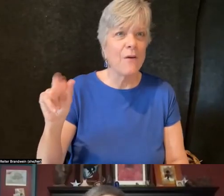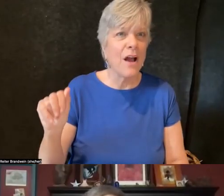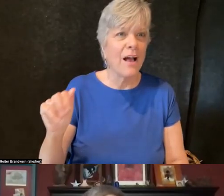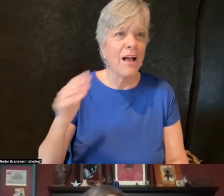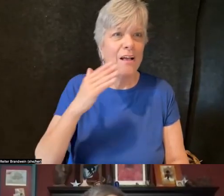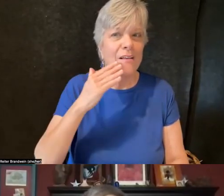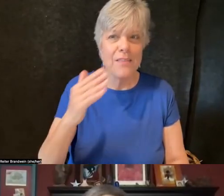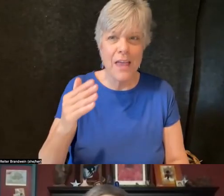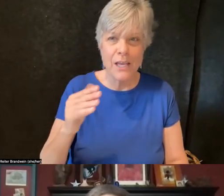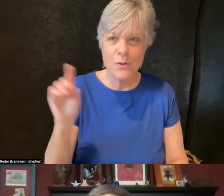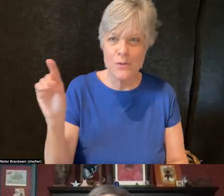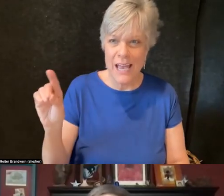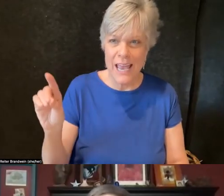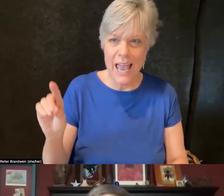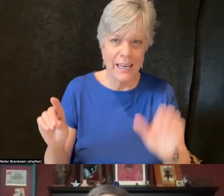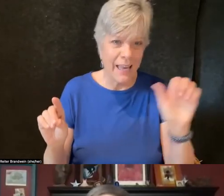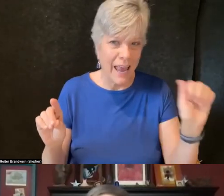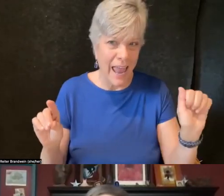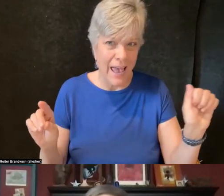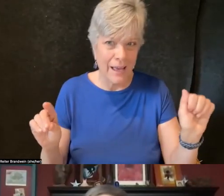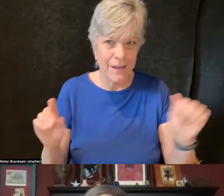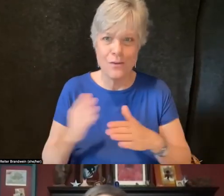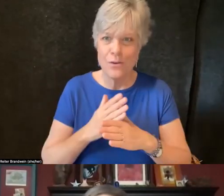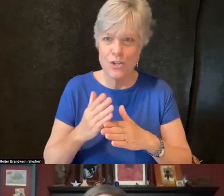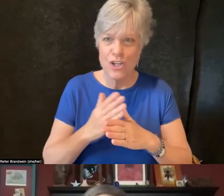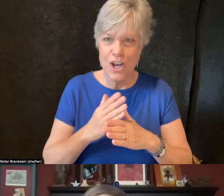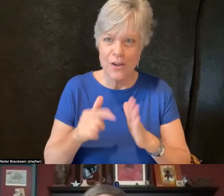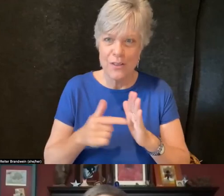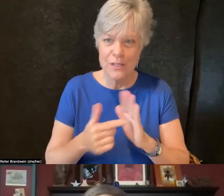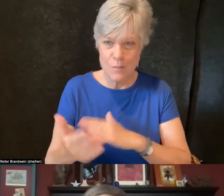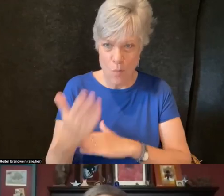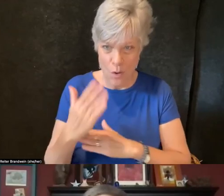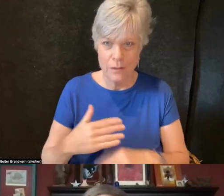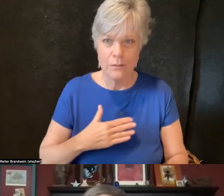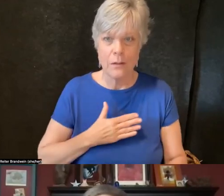for sharing all you have this morning. My question for you,